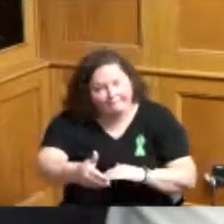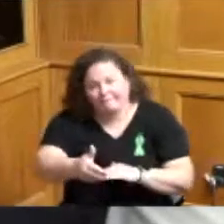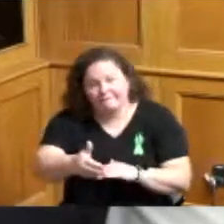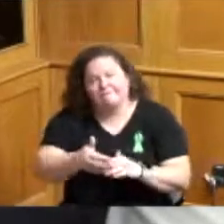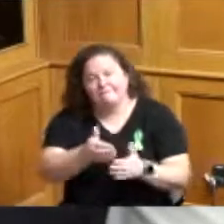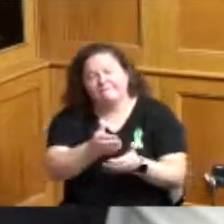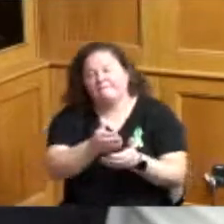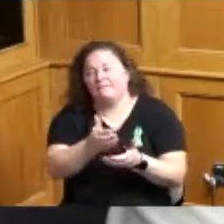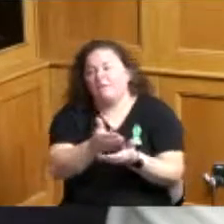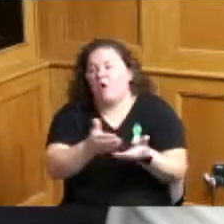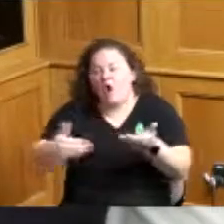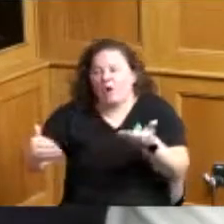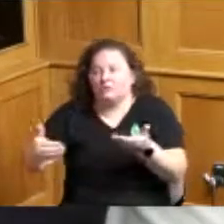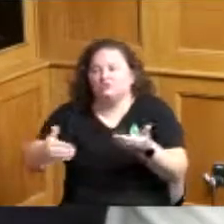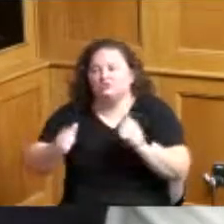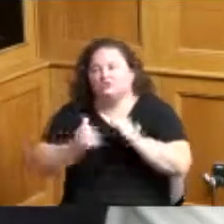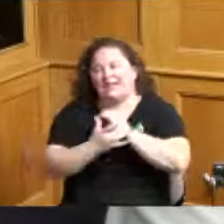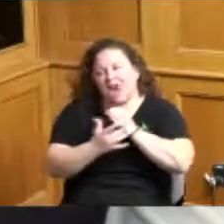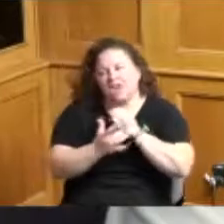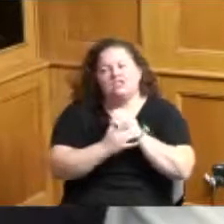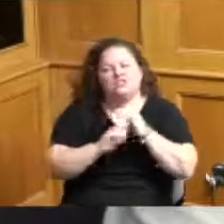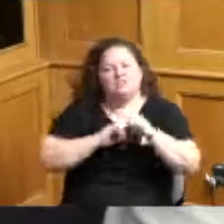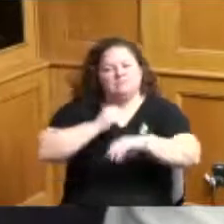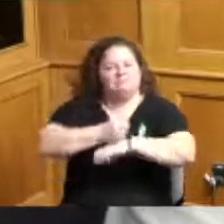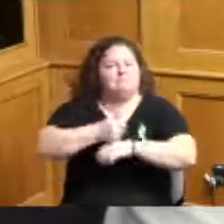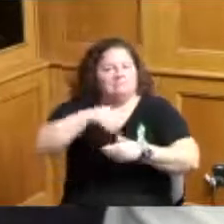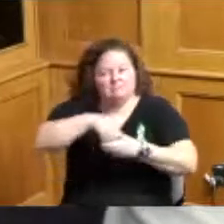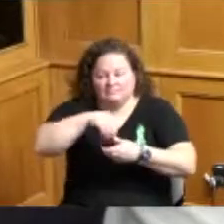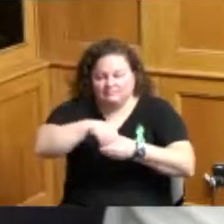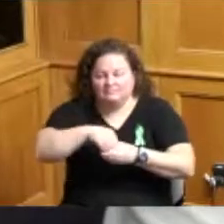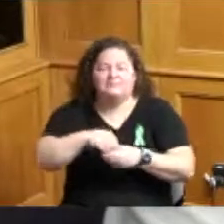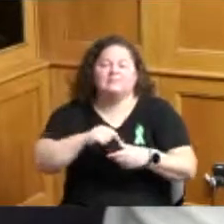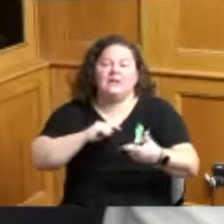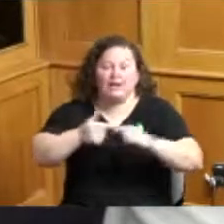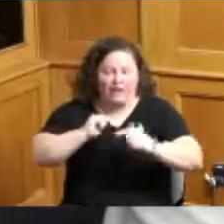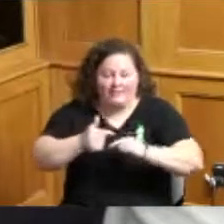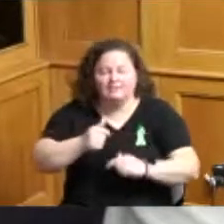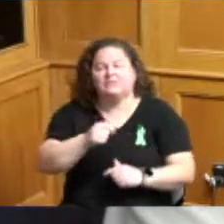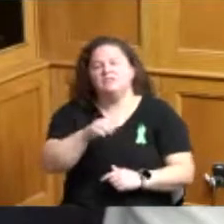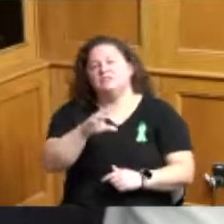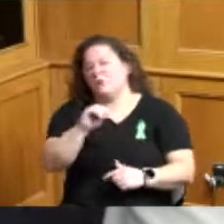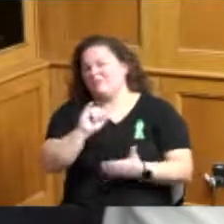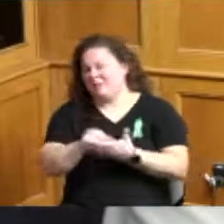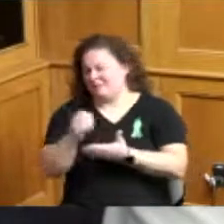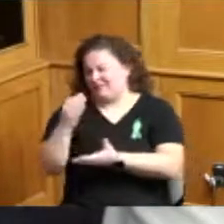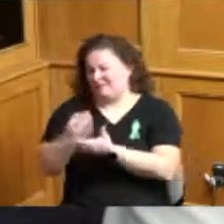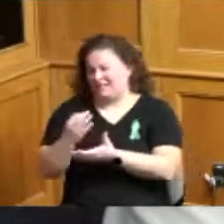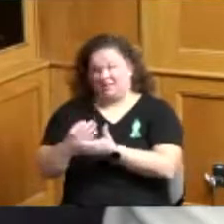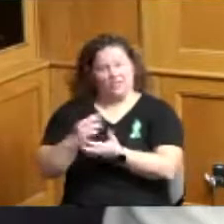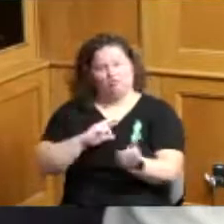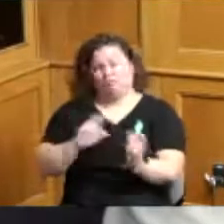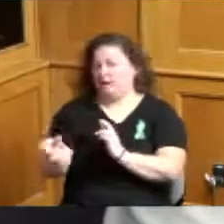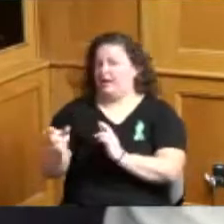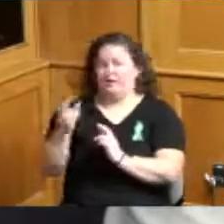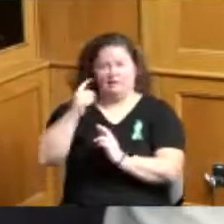so that actually puts the funding in the I guess in the bank so they could start doing that and